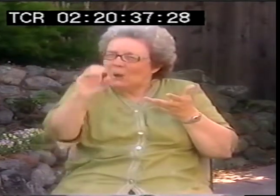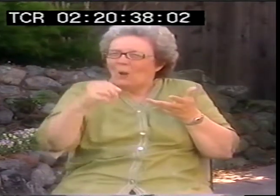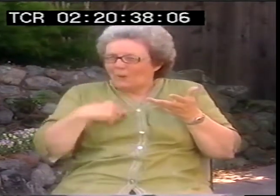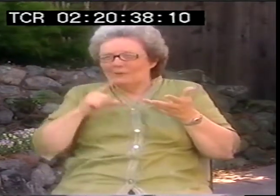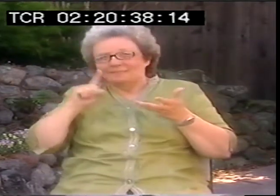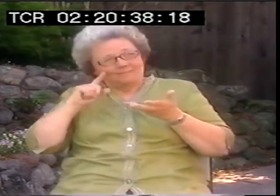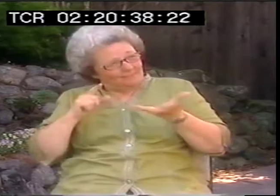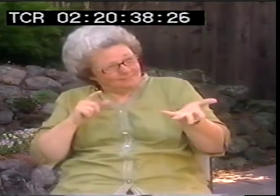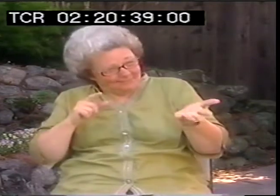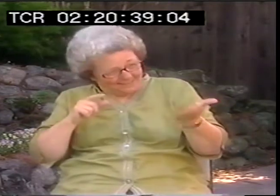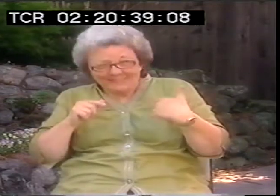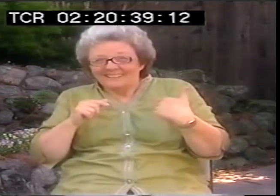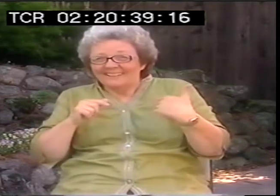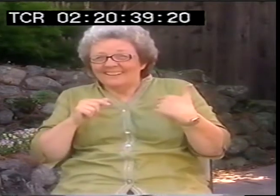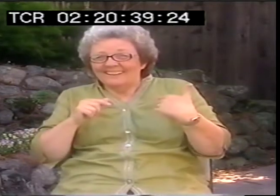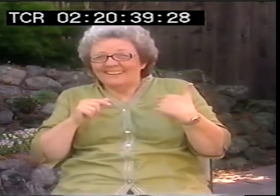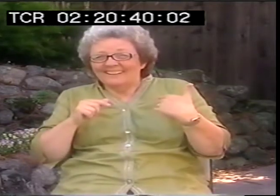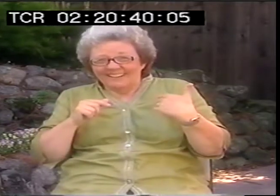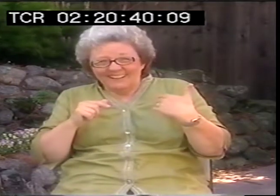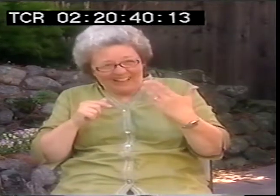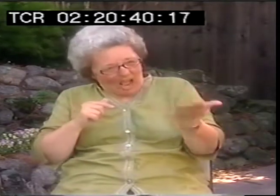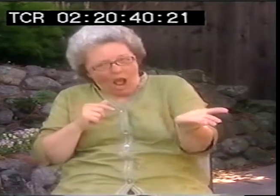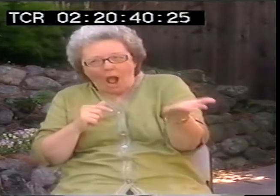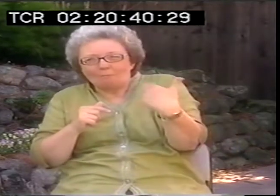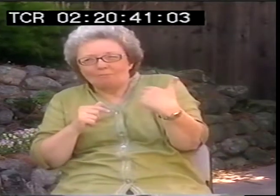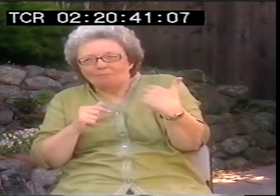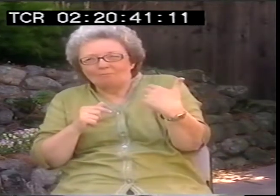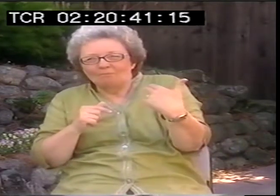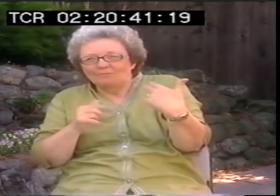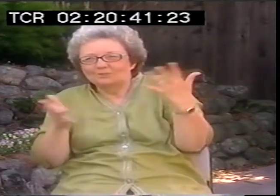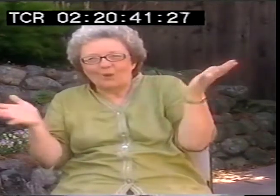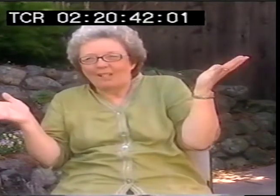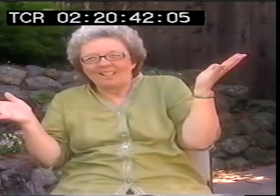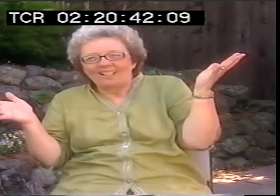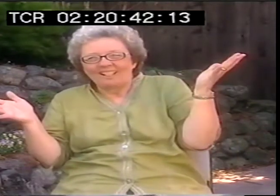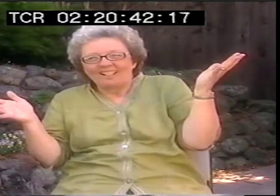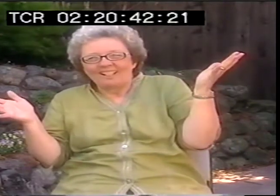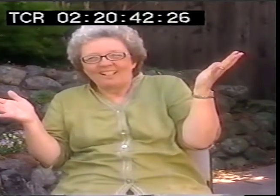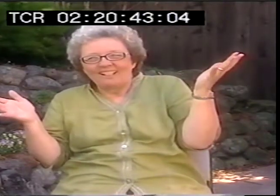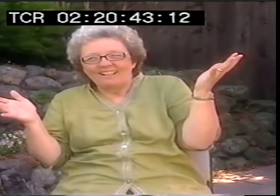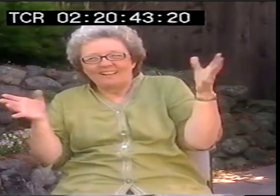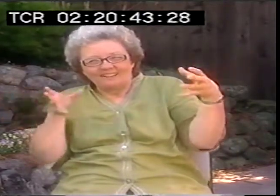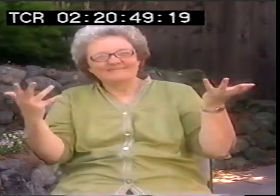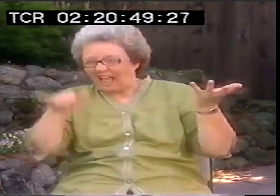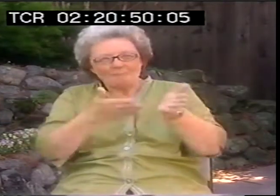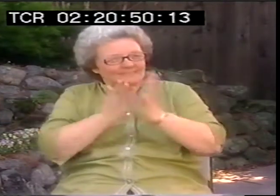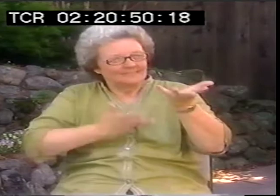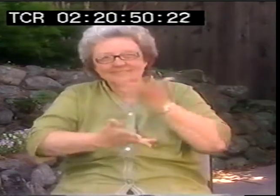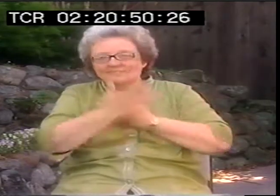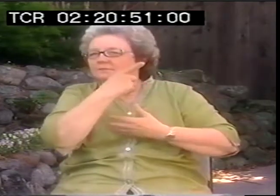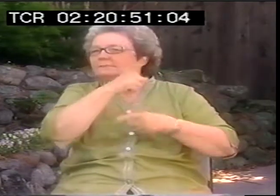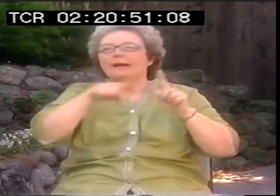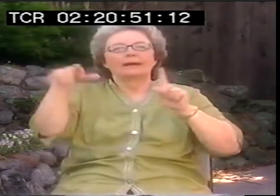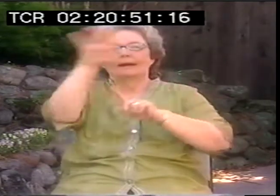So deaf people, you know, deaf people are just saying with schools for the deaf, just bring your kid to us.